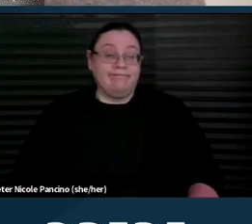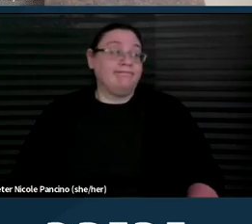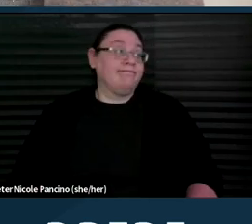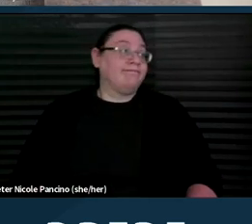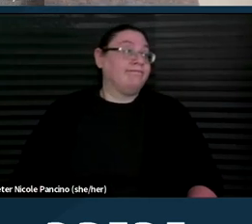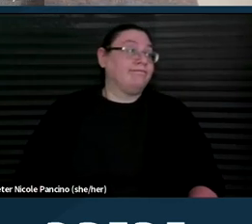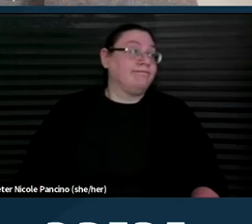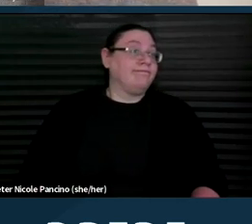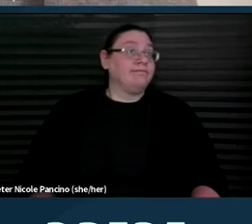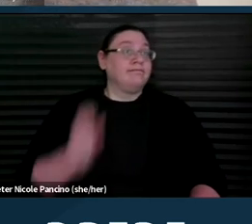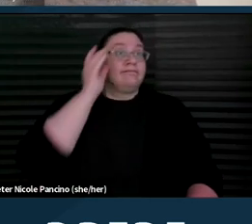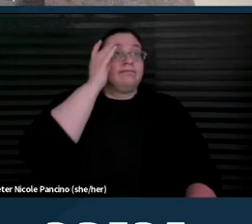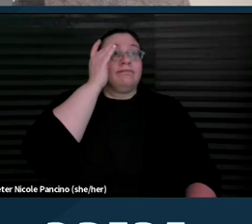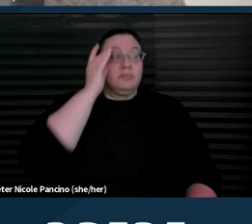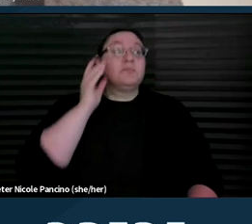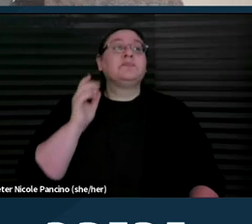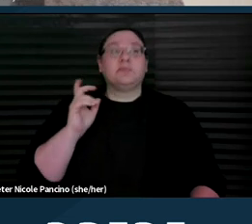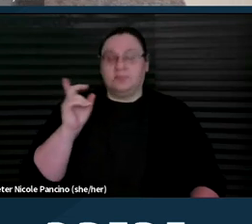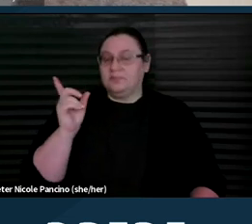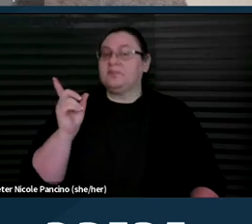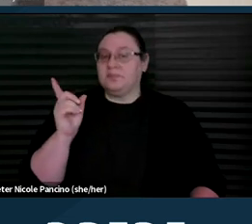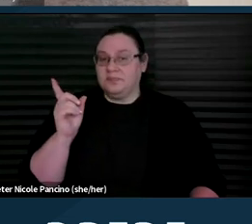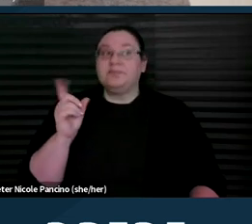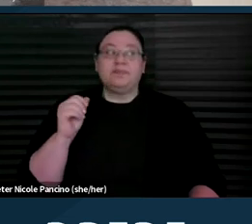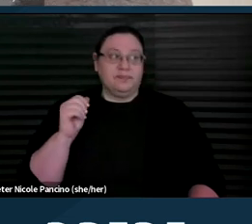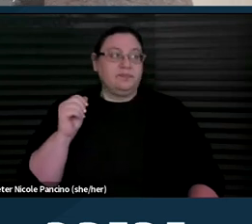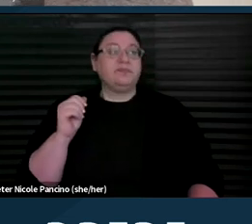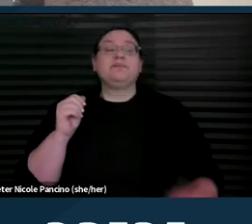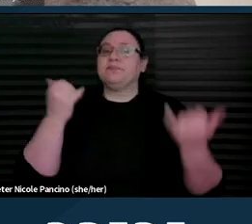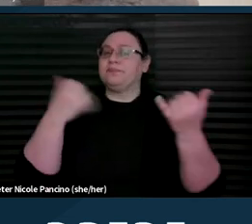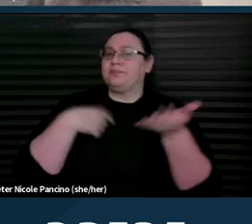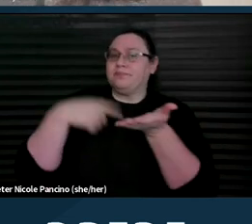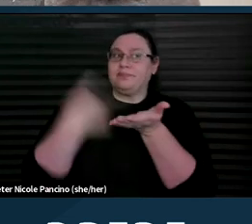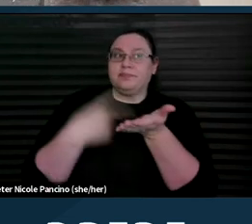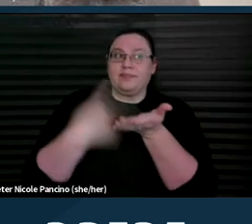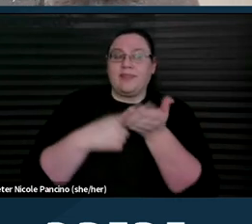And next we wanted to introduce the topic of supported decision-making,